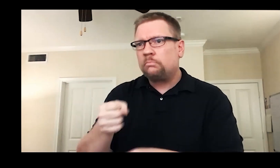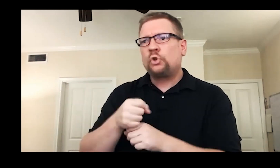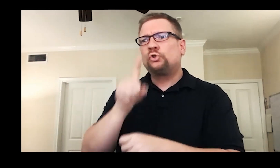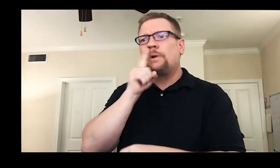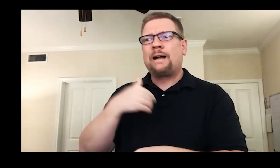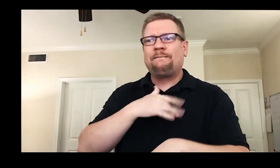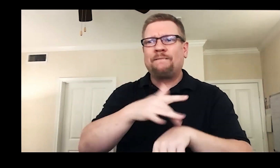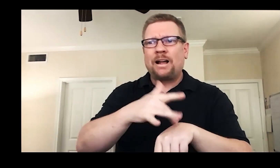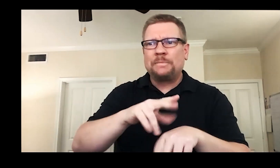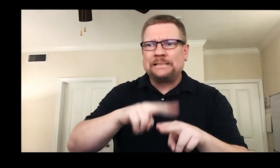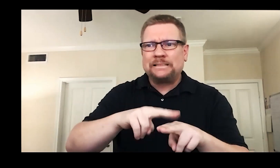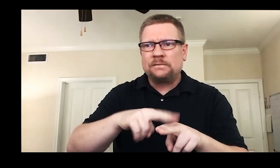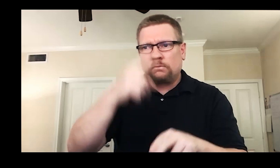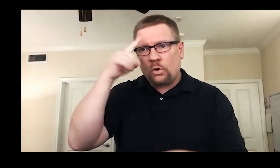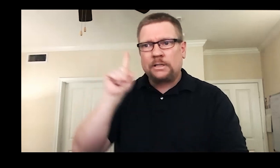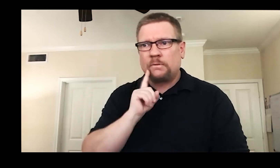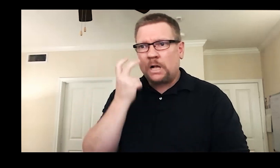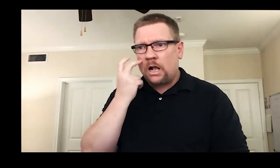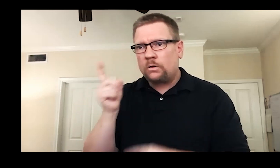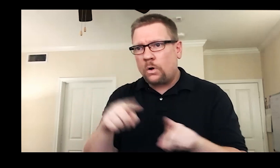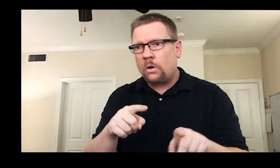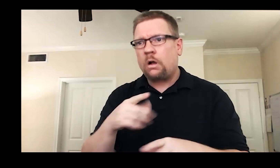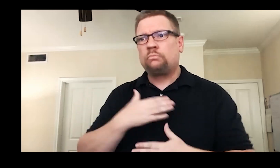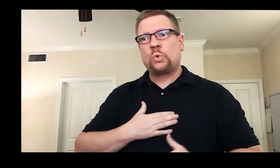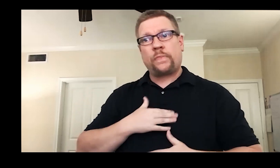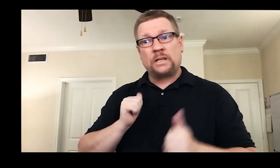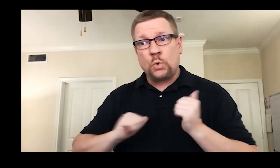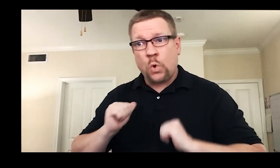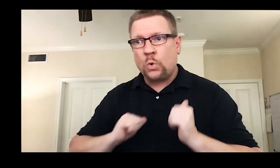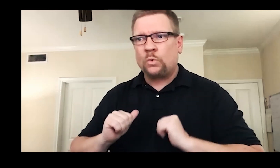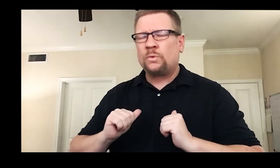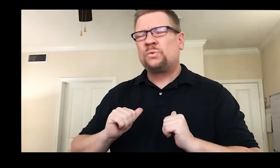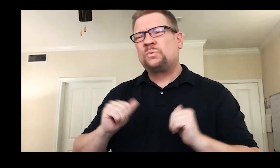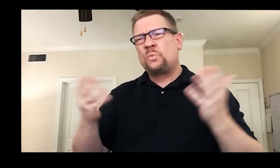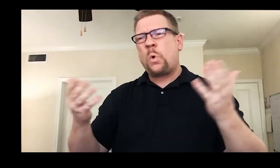blind, we hired additional tactile interpreters and made sure they were seated appropriately.